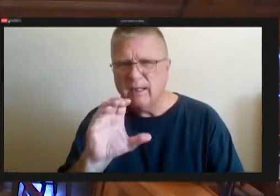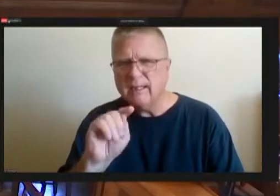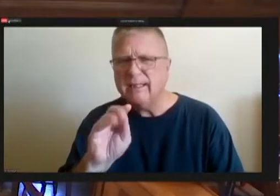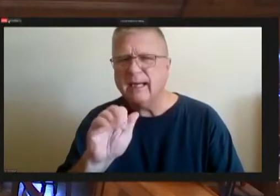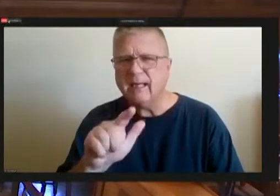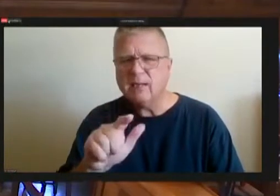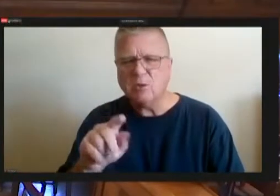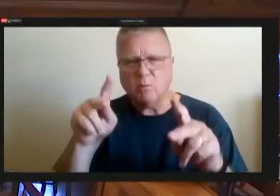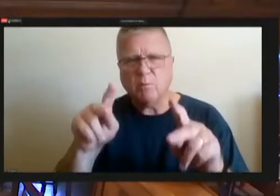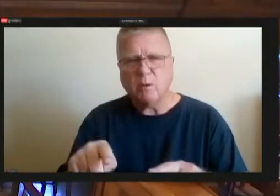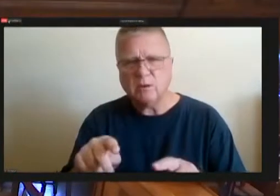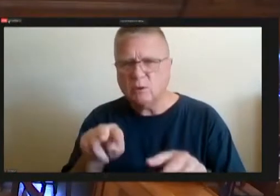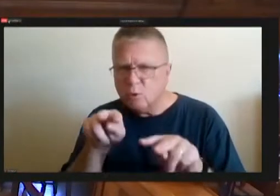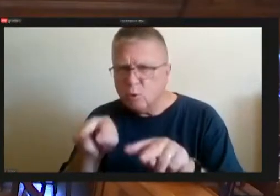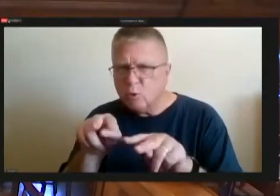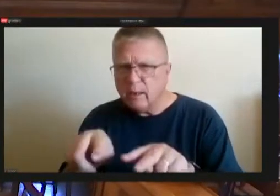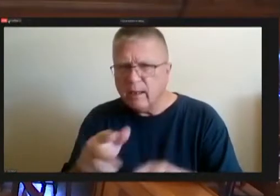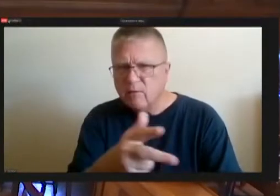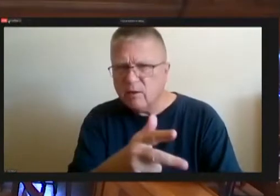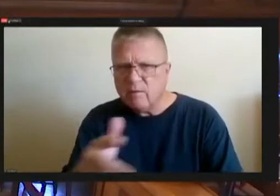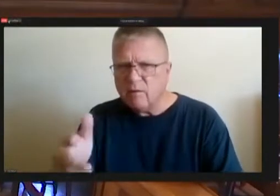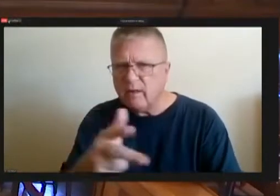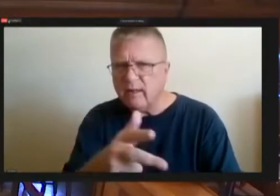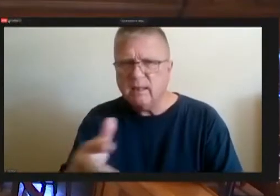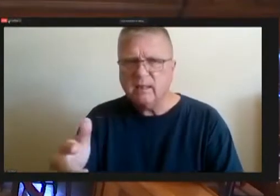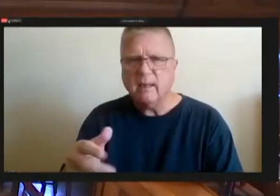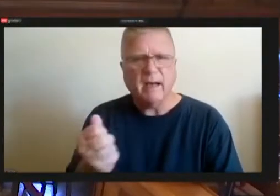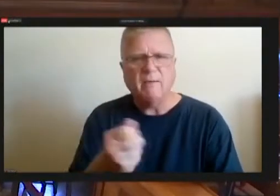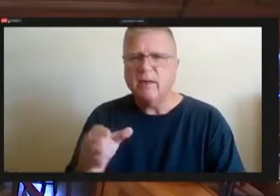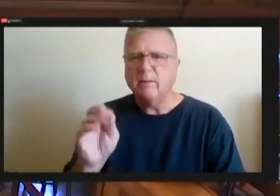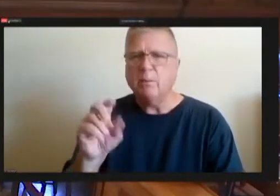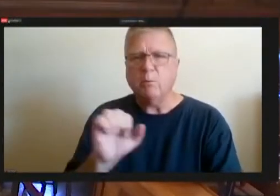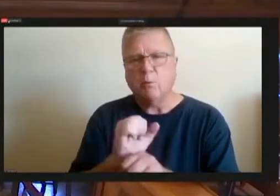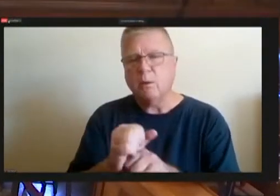we're doing and Public Works where I don't have to fall call a supervisor, you know,